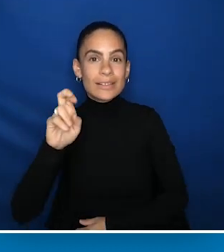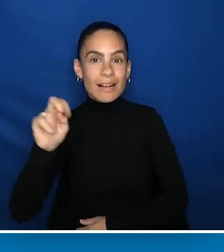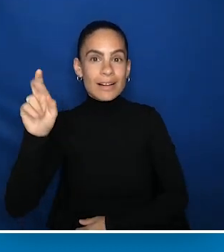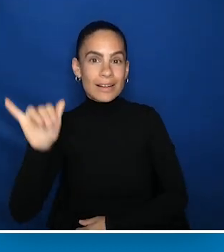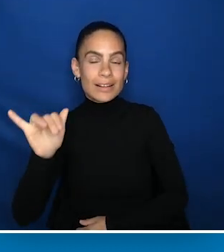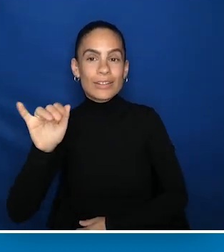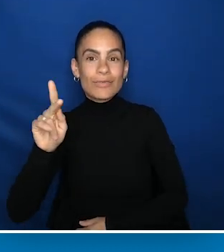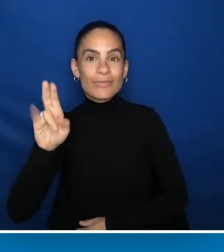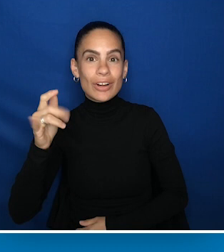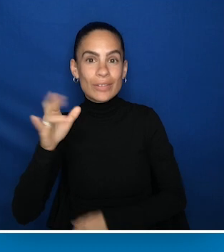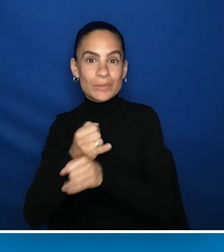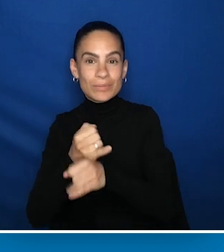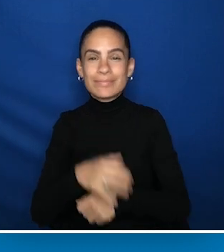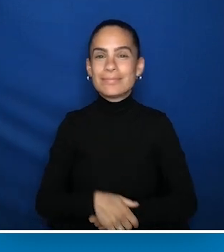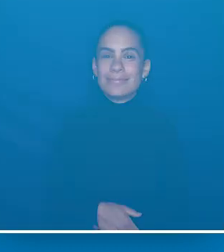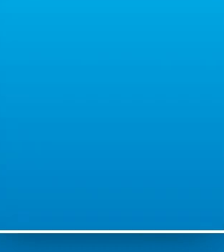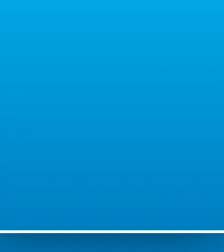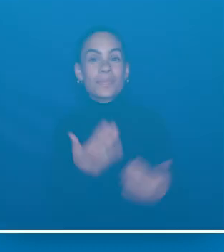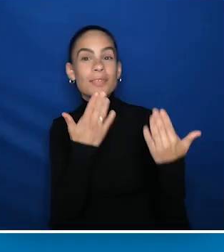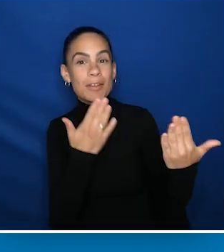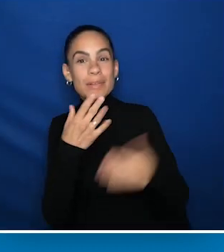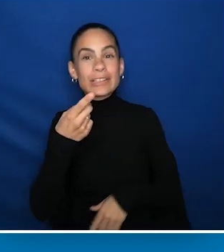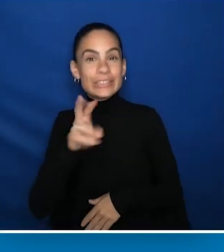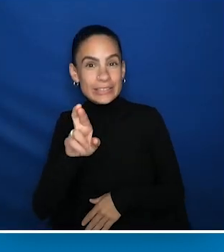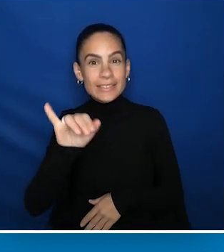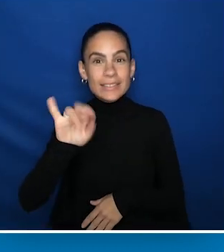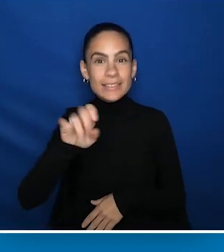and Kennedy Krieger Institute. Thank you, Dr. Iezzoni